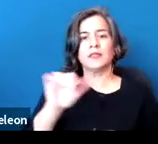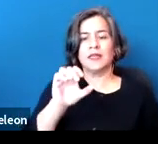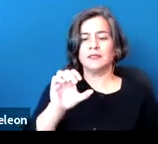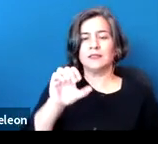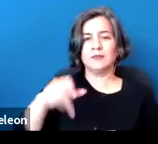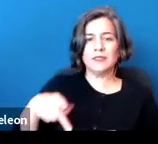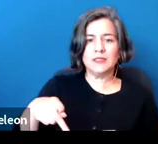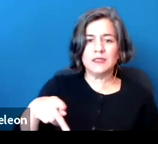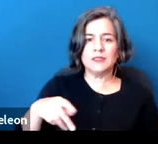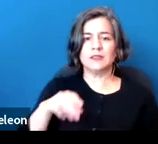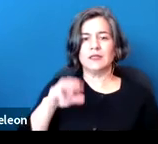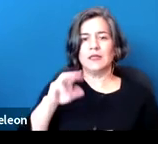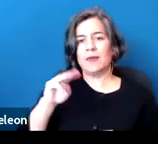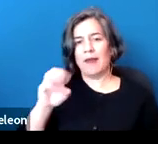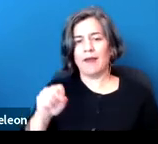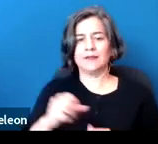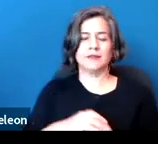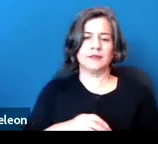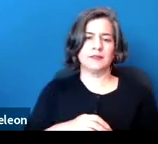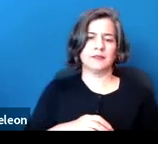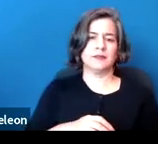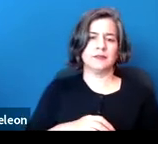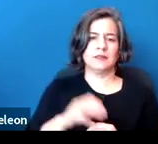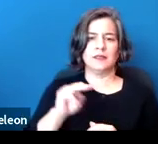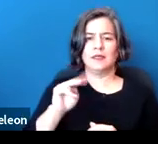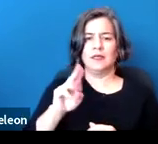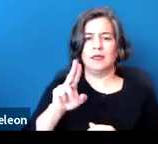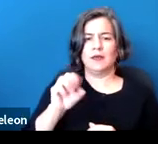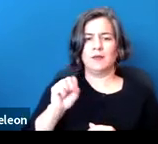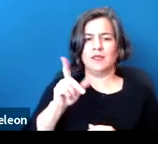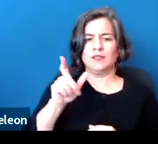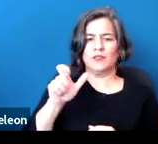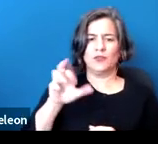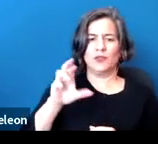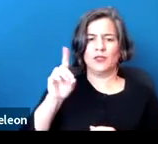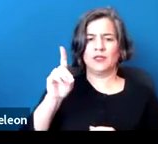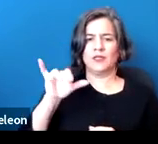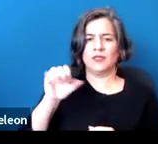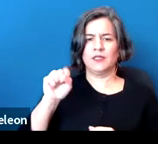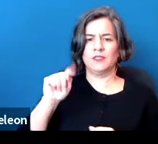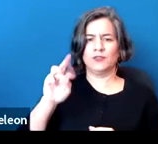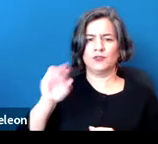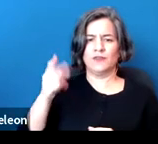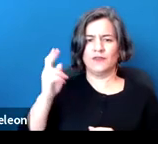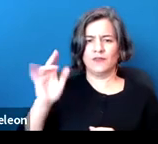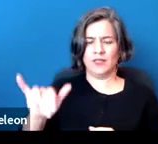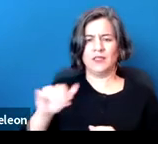multiple sclerosis, and muscular dystrophy that may have mobility or musculoskeletal impacts.